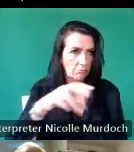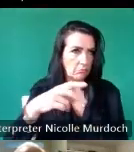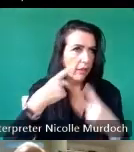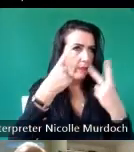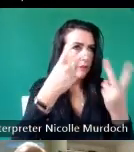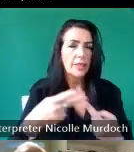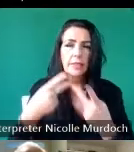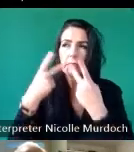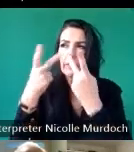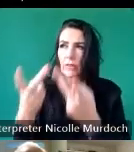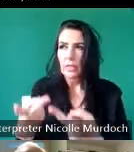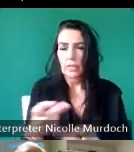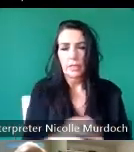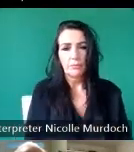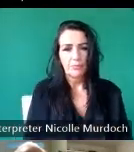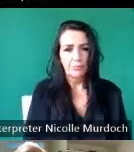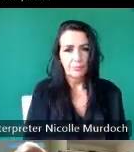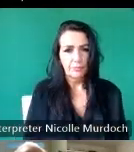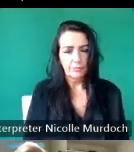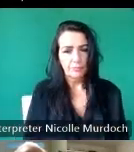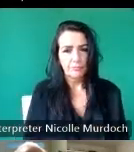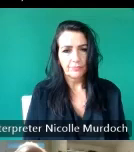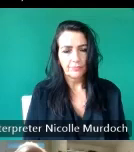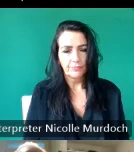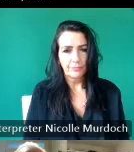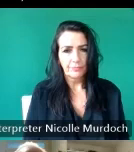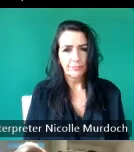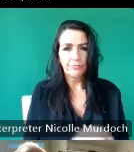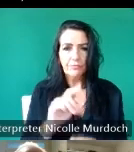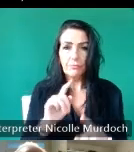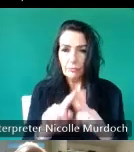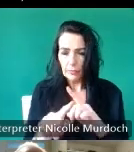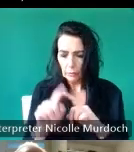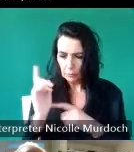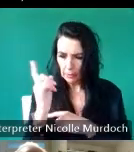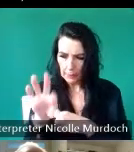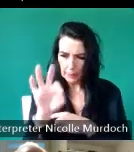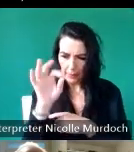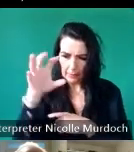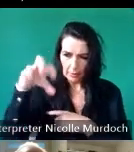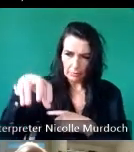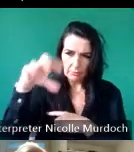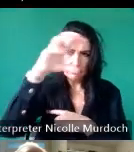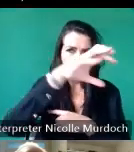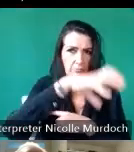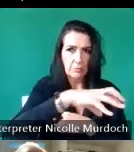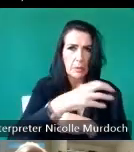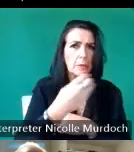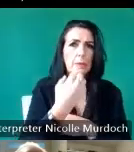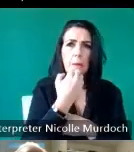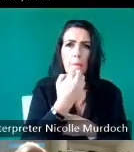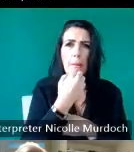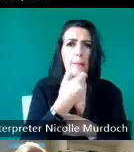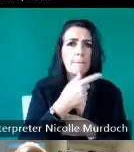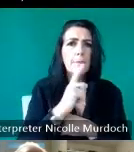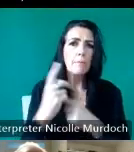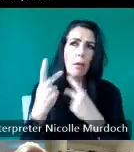to focus on areas and sites that weren't very well visited bringing in the tourism element